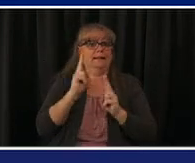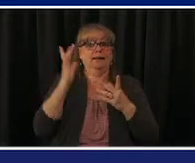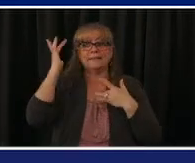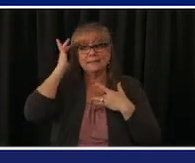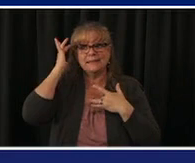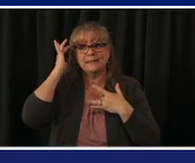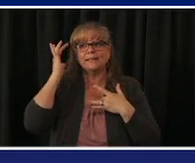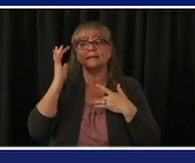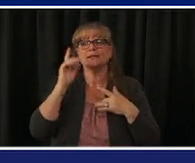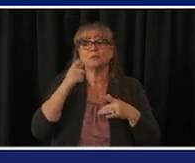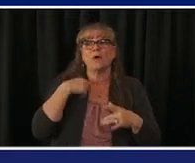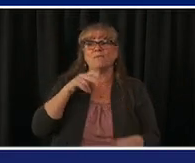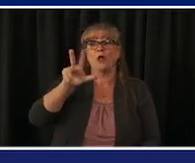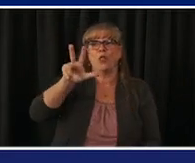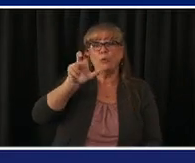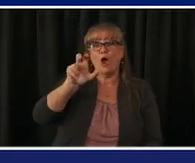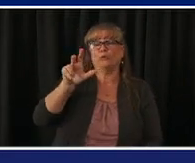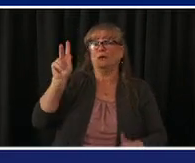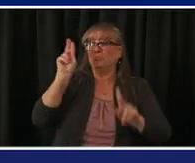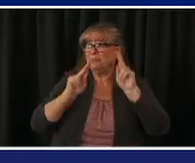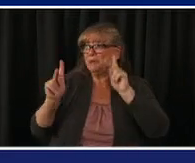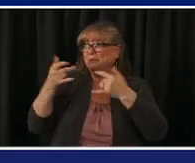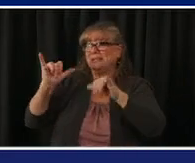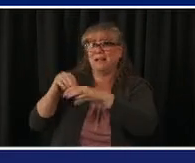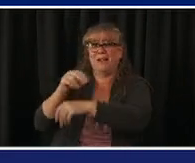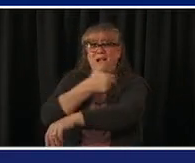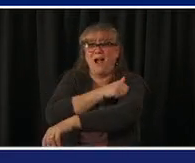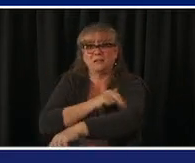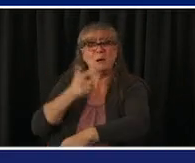i want to thank our vaccine team at the state led by scott bookman and brigadier general sherman